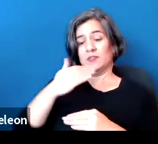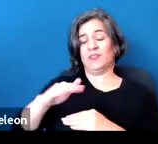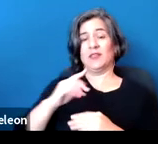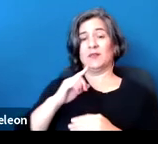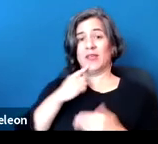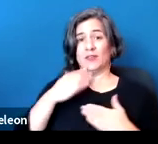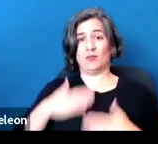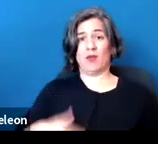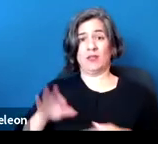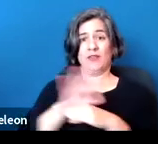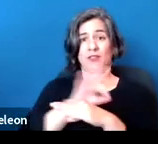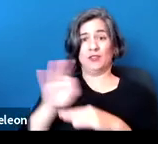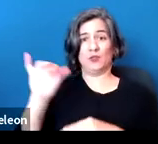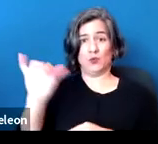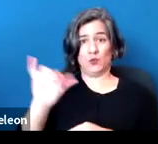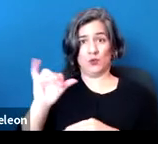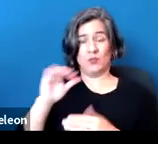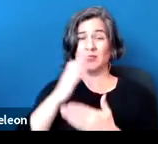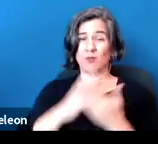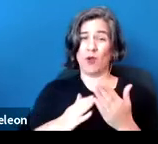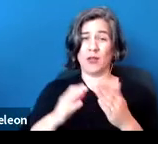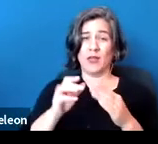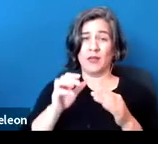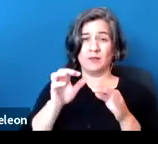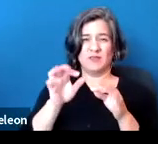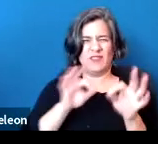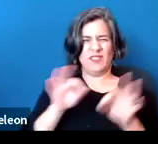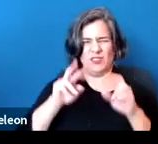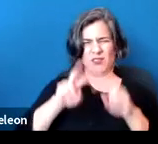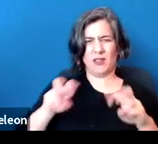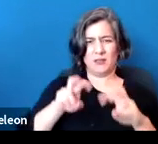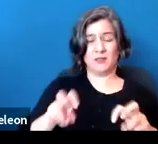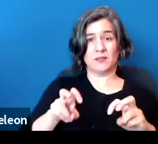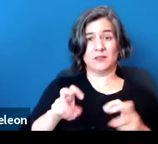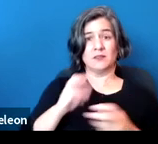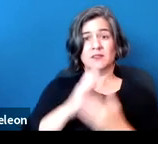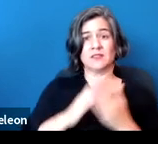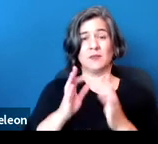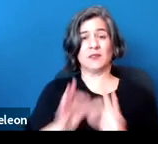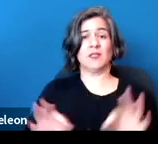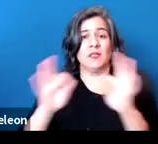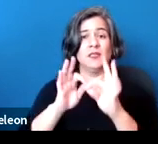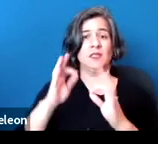which is part of the definition analysis under some of the key federal statues,